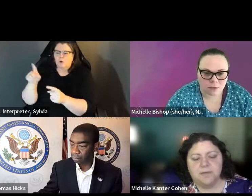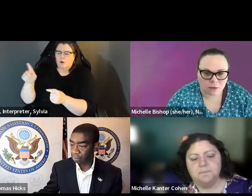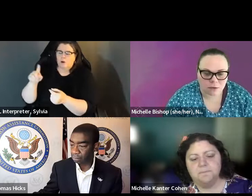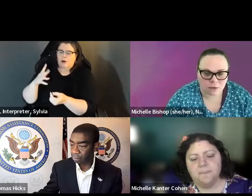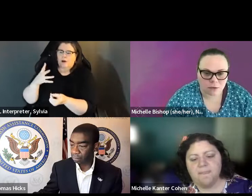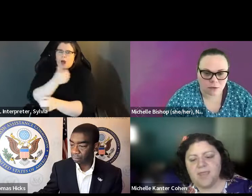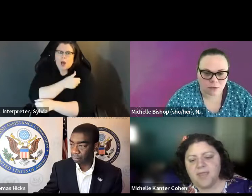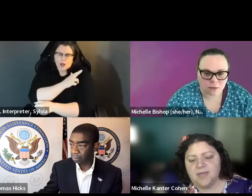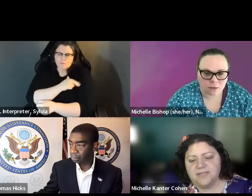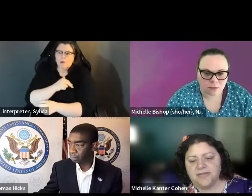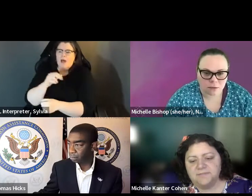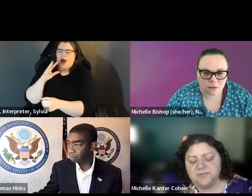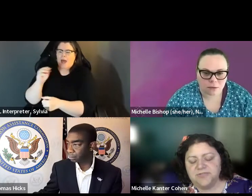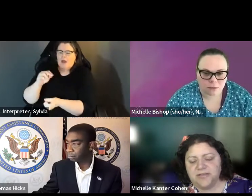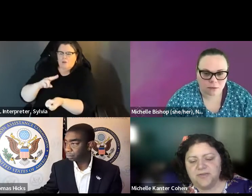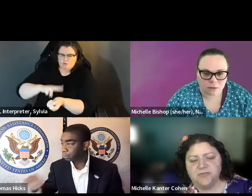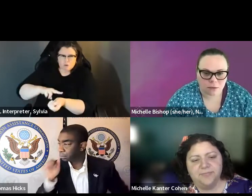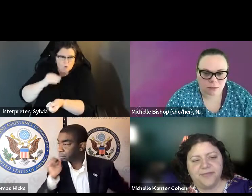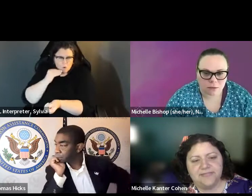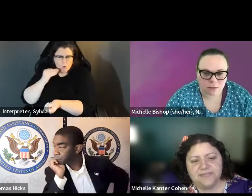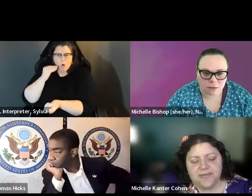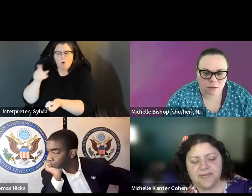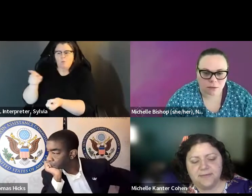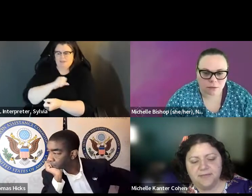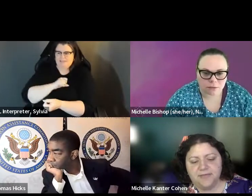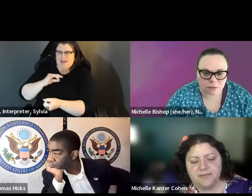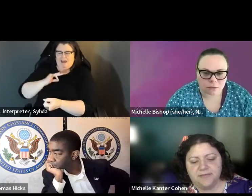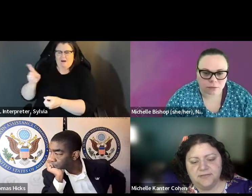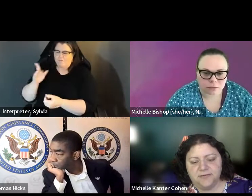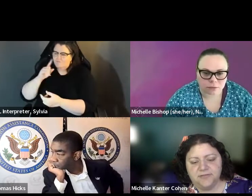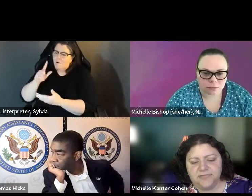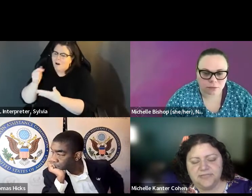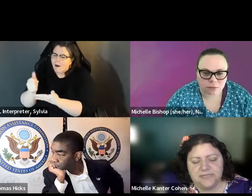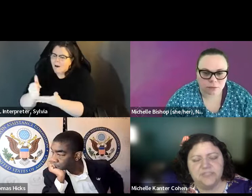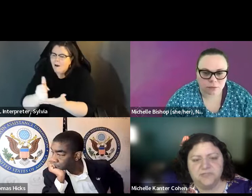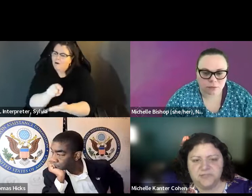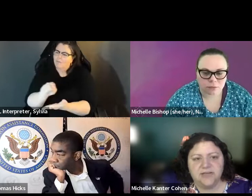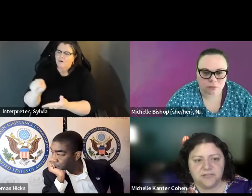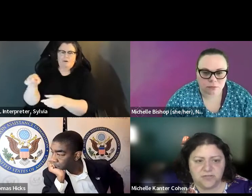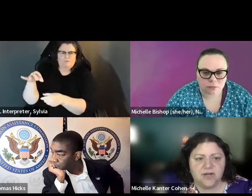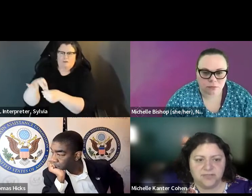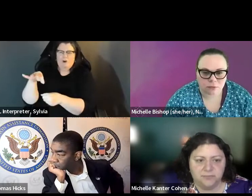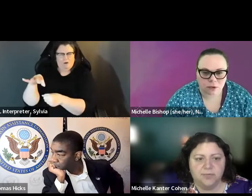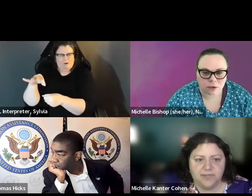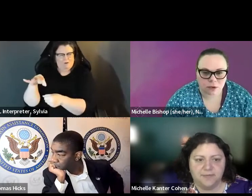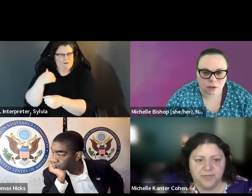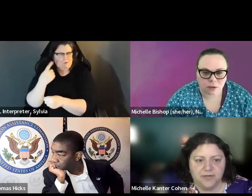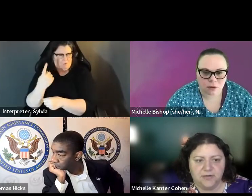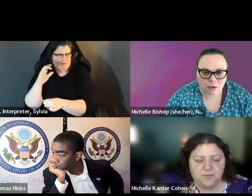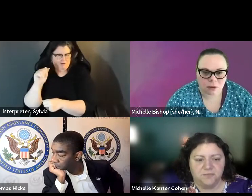narrower law related to restrictions on nursing home and hospital staff helping voters. That that limiting assistance limiting the sister is a violation of 2 8 There's also a recent North Carolina case that came to us similar decision on a narrower lot related to restrictions on nursing home and hospital staff helping voters and so